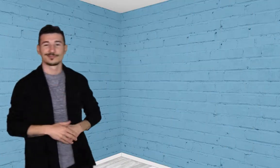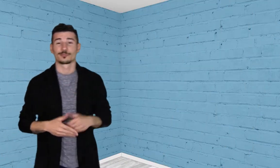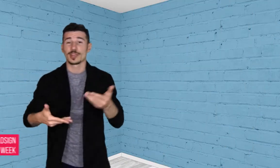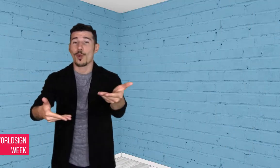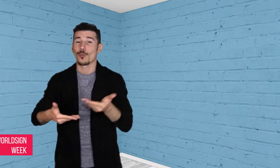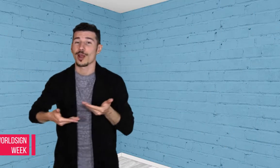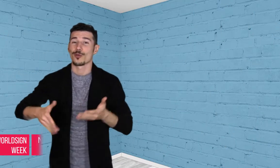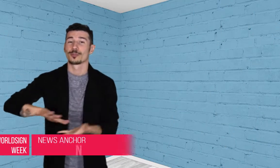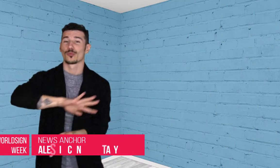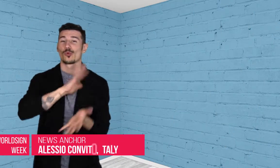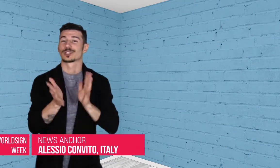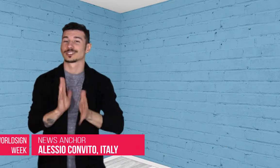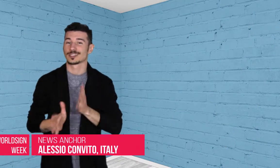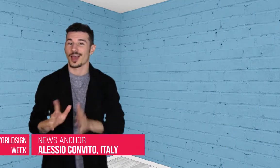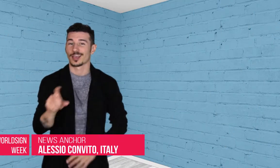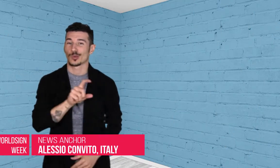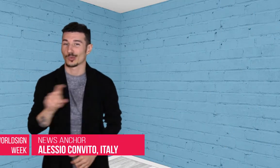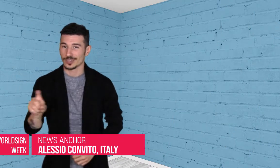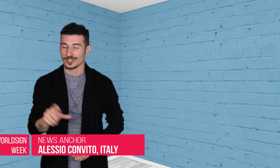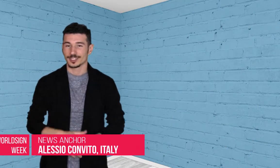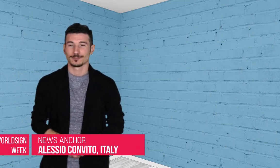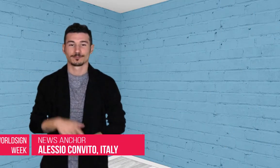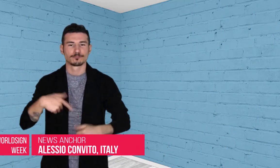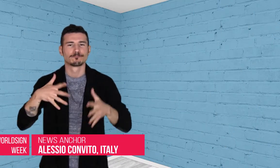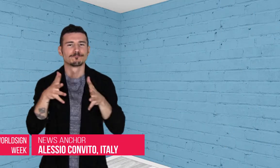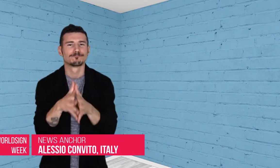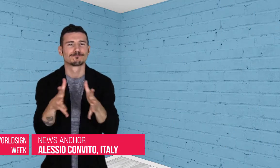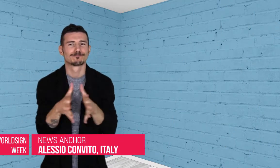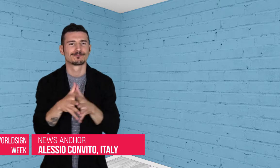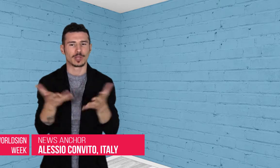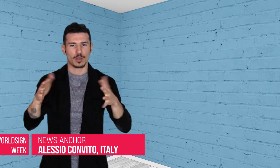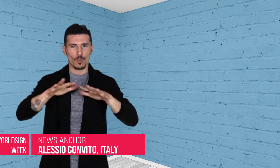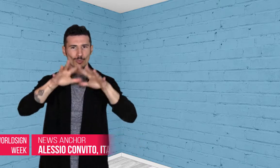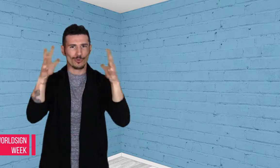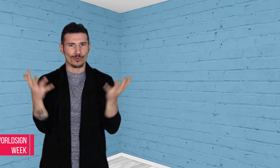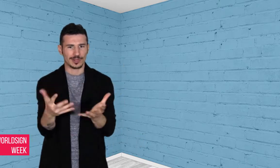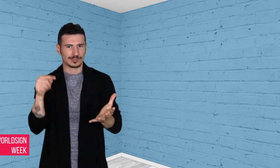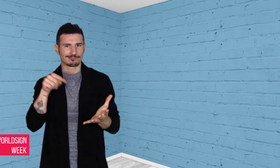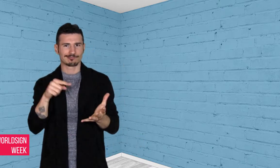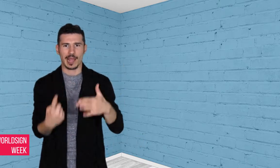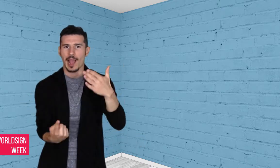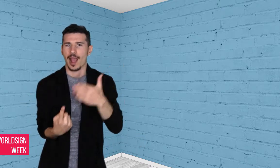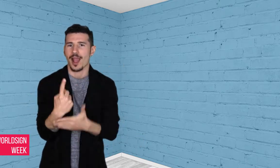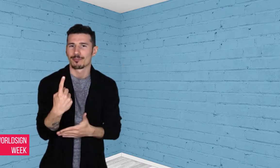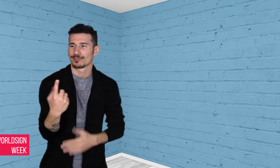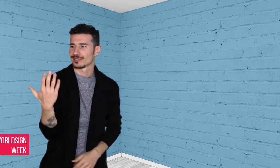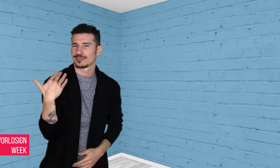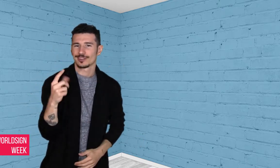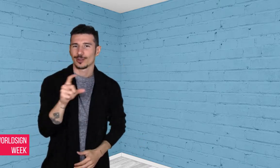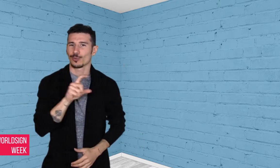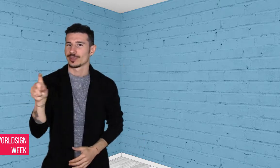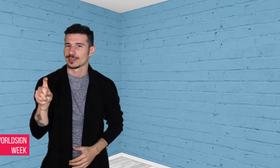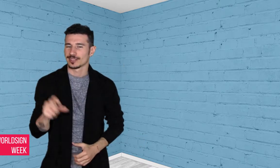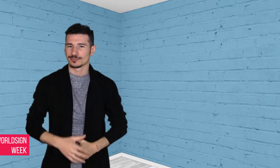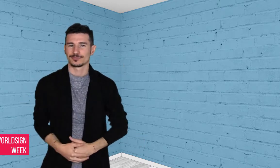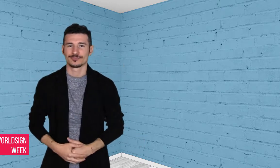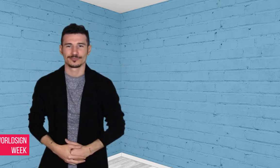Alessio: WorldSign Week. News that happened around the world the past week.